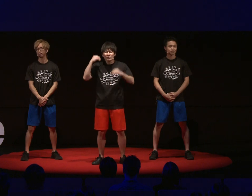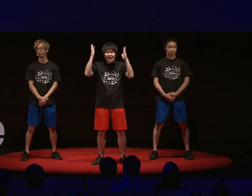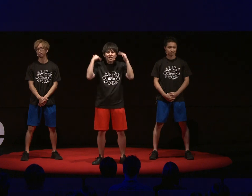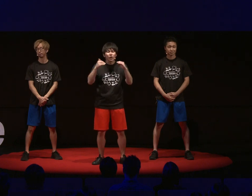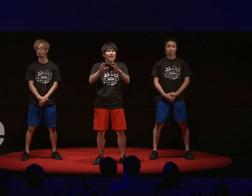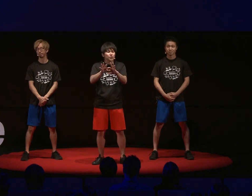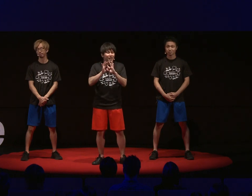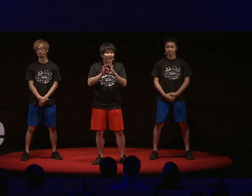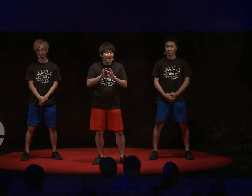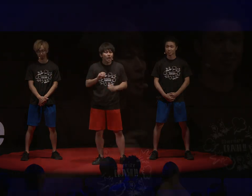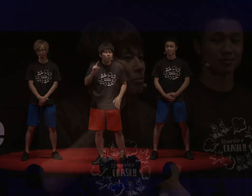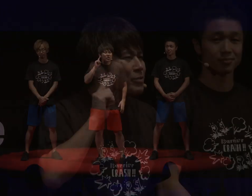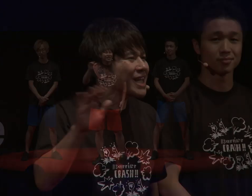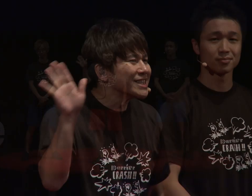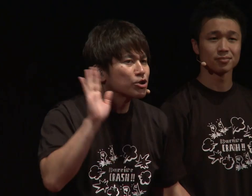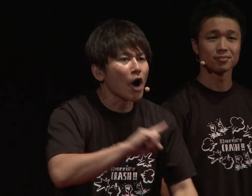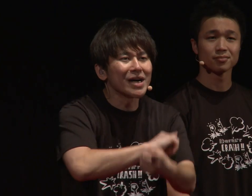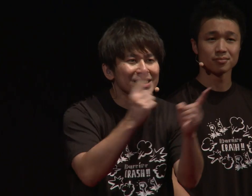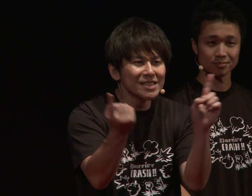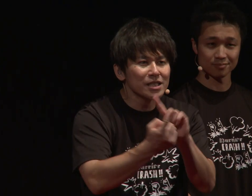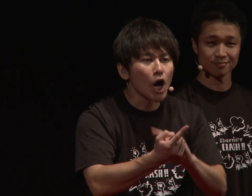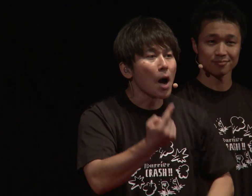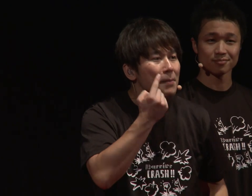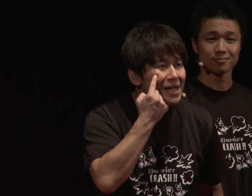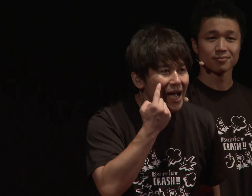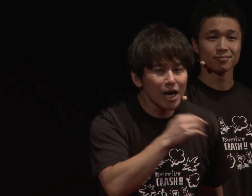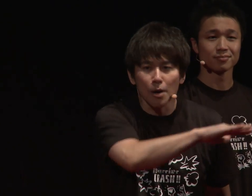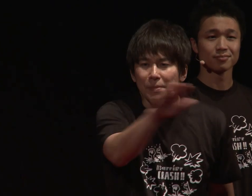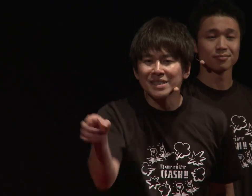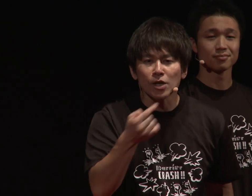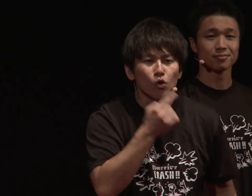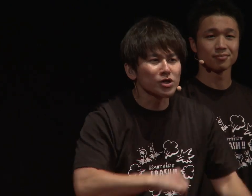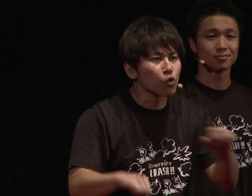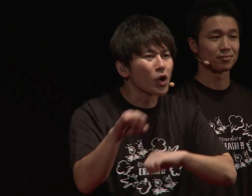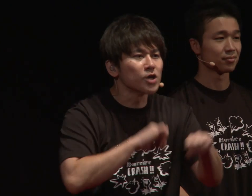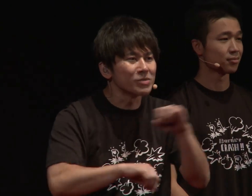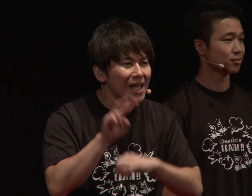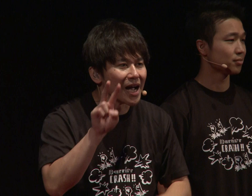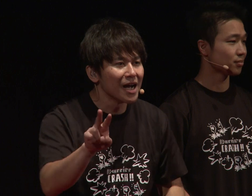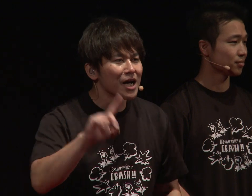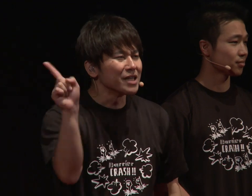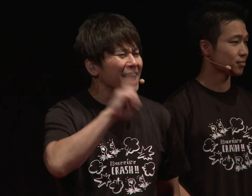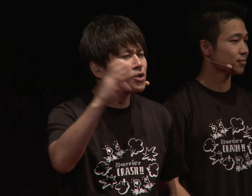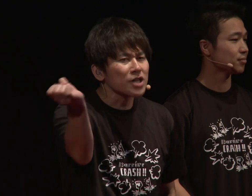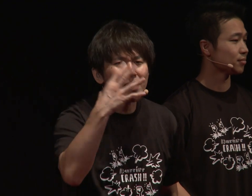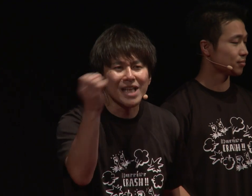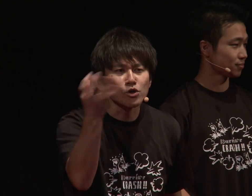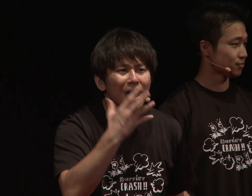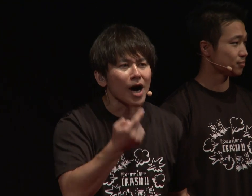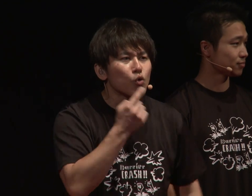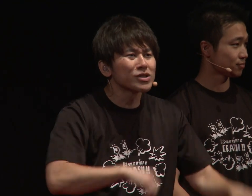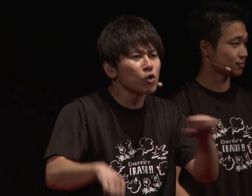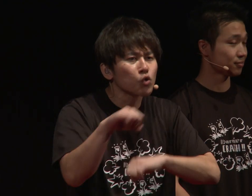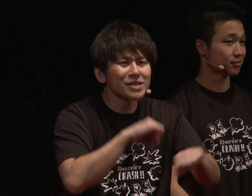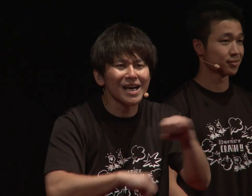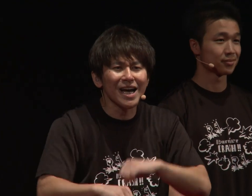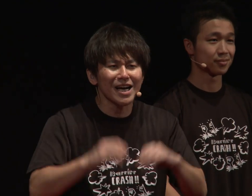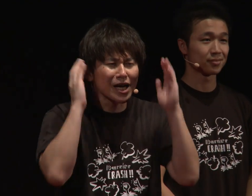Since I can't hear, instead of listening with my ears, I watch people's mouth movements with my eyes and try to understand